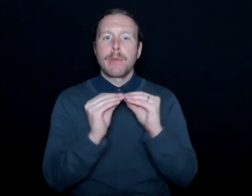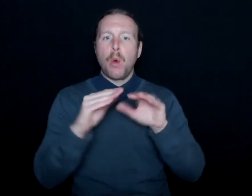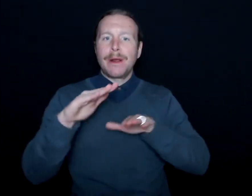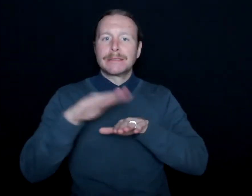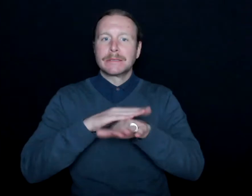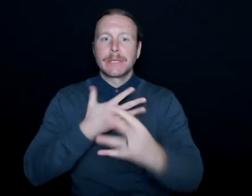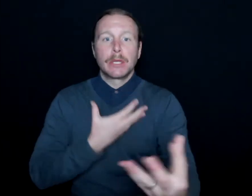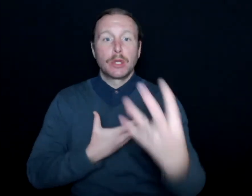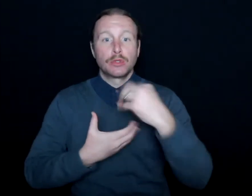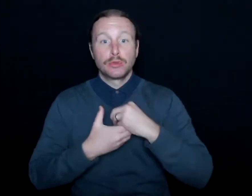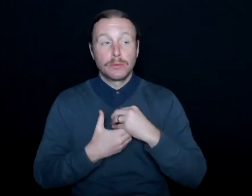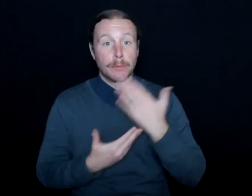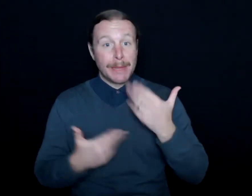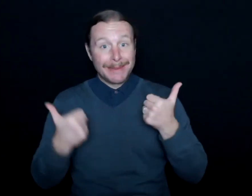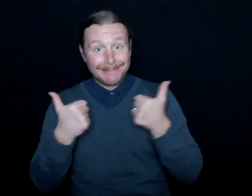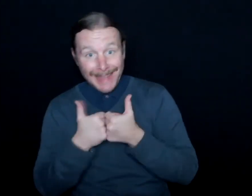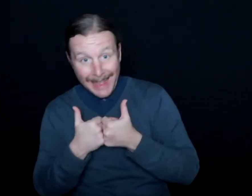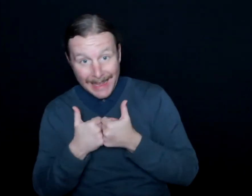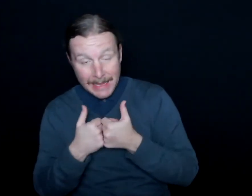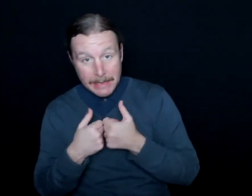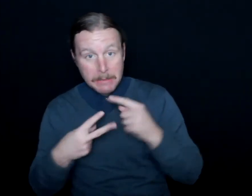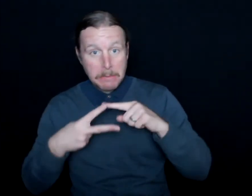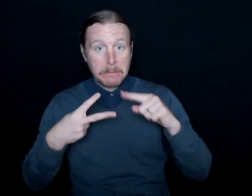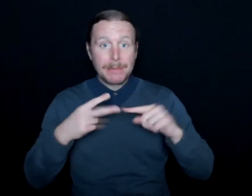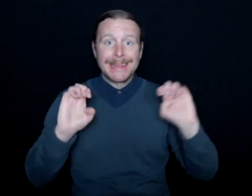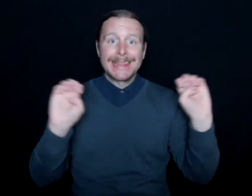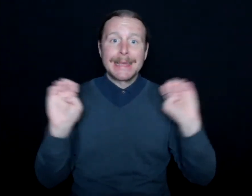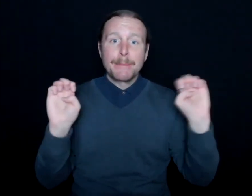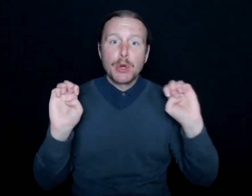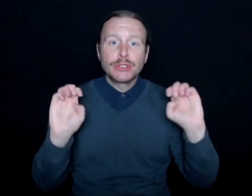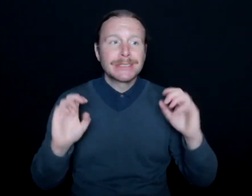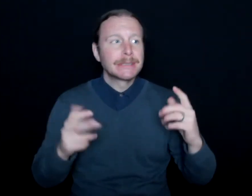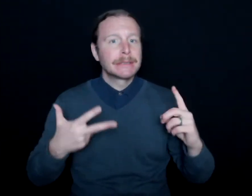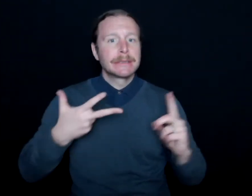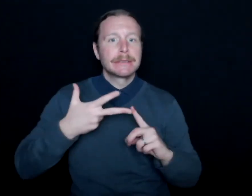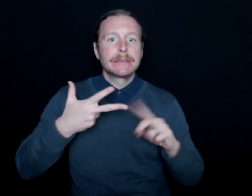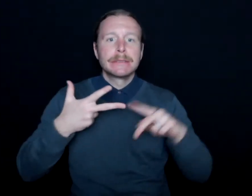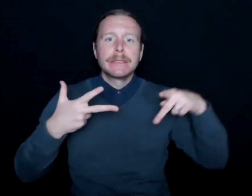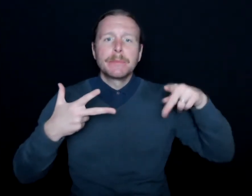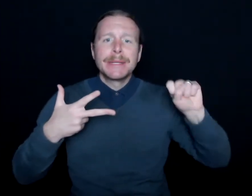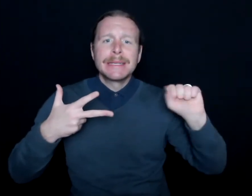whether that's the game itself, emergency preparedness, PSAs-- all kinds of things.